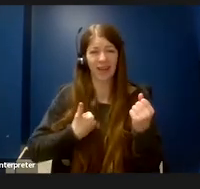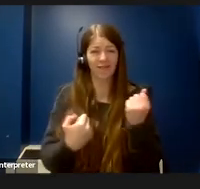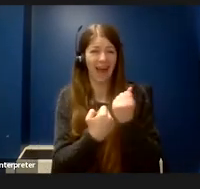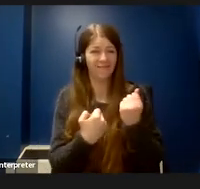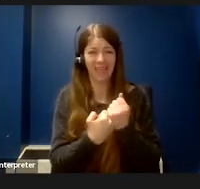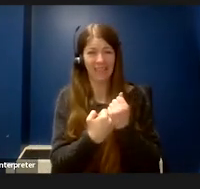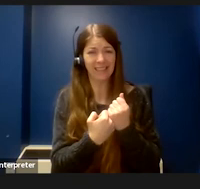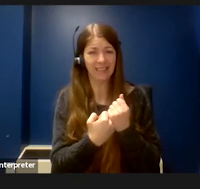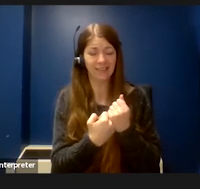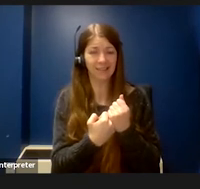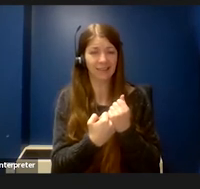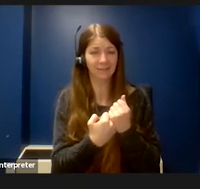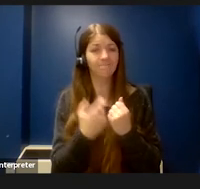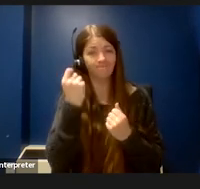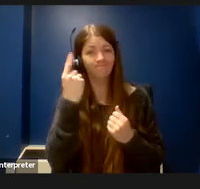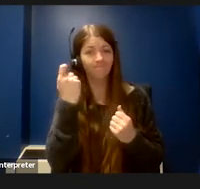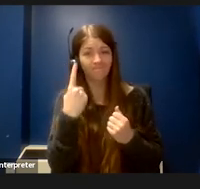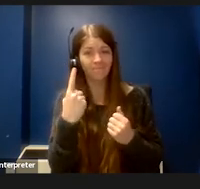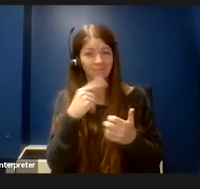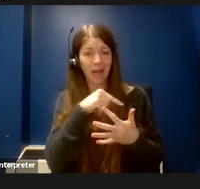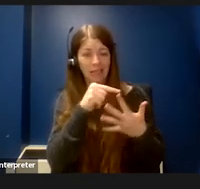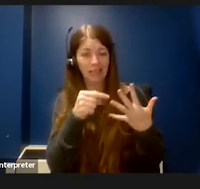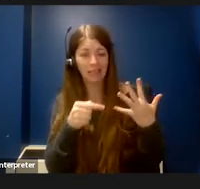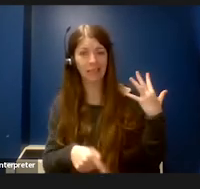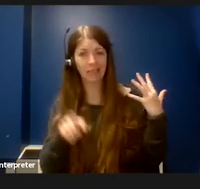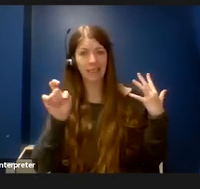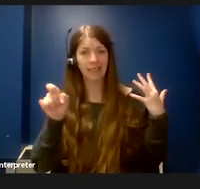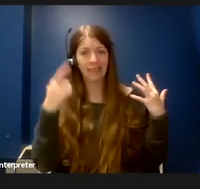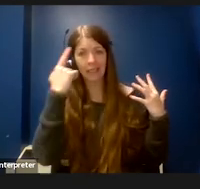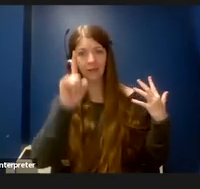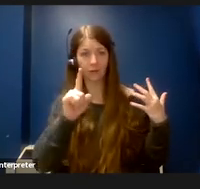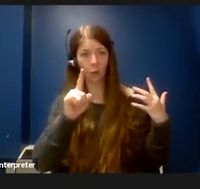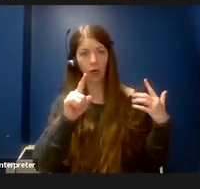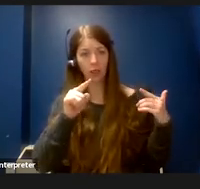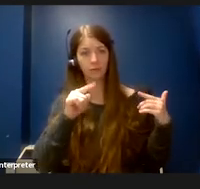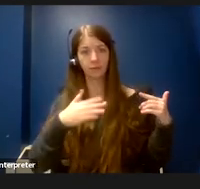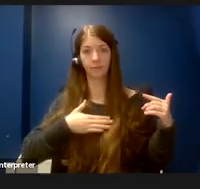were a number of things that needed to happen in order to make this a possibility and a reality.